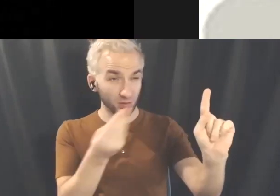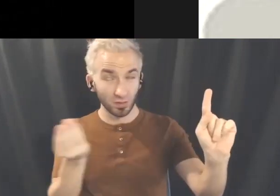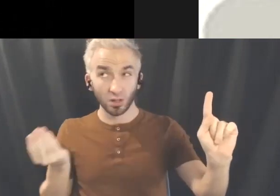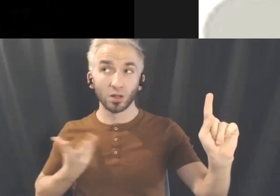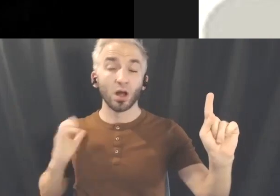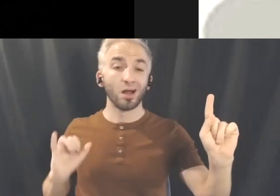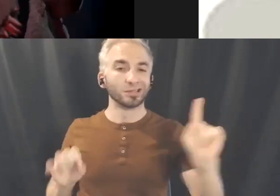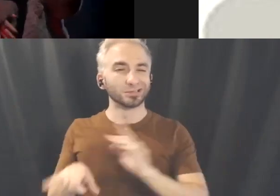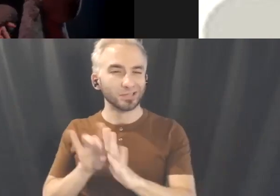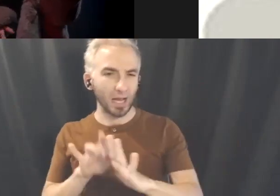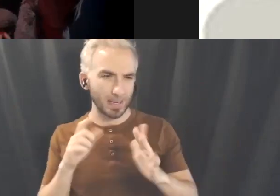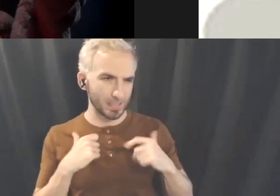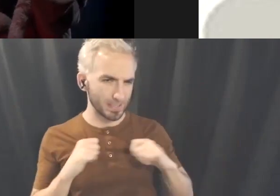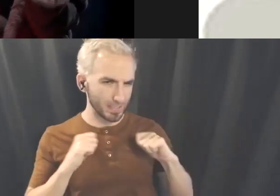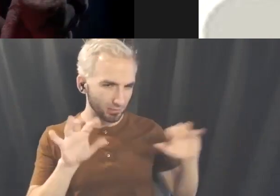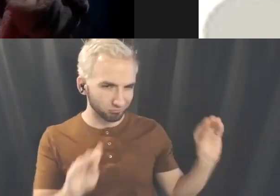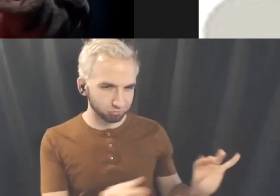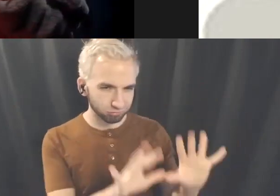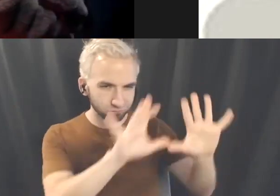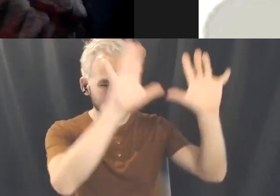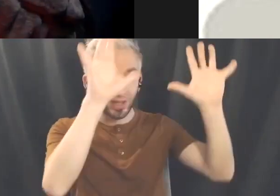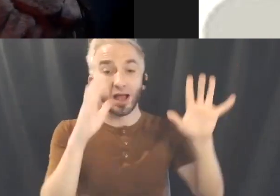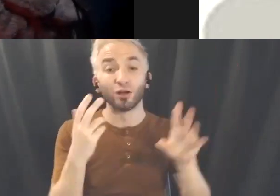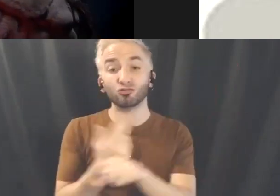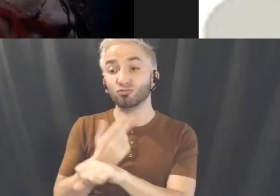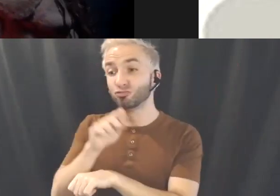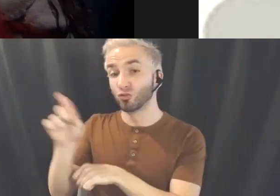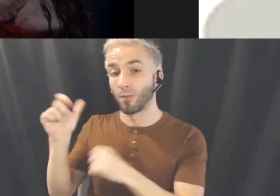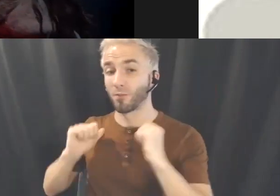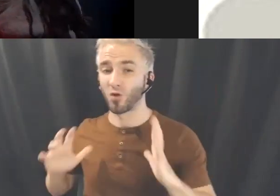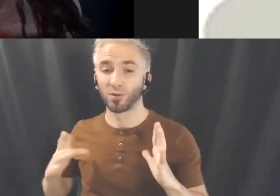Also, making performers who don't usually perform on screen you know, feel good about